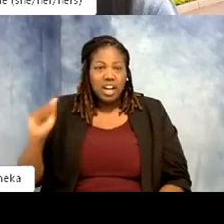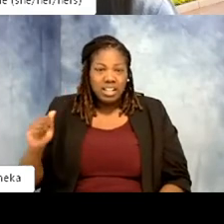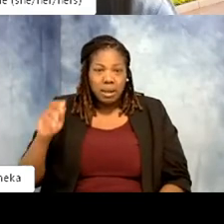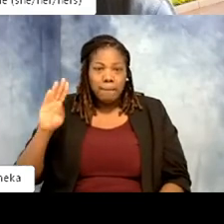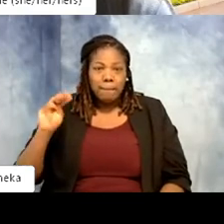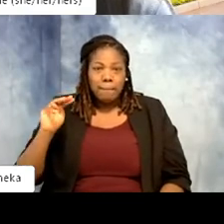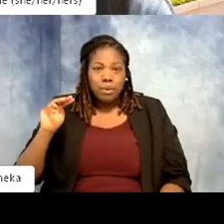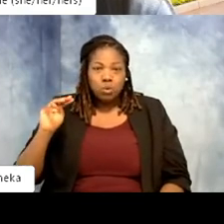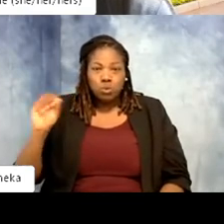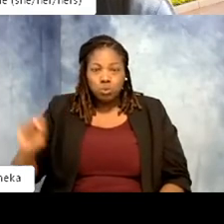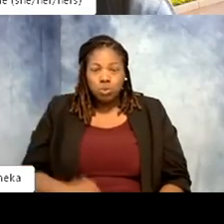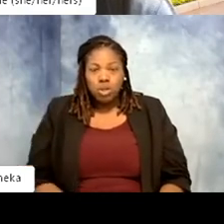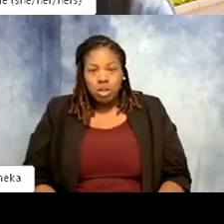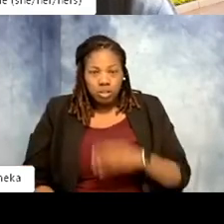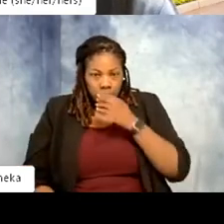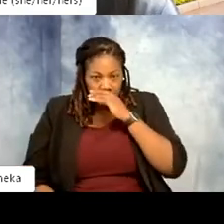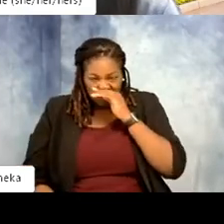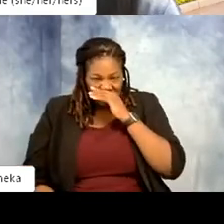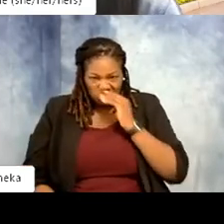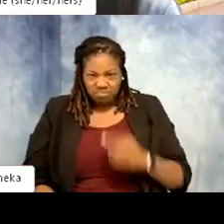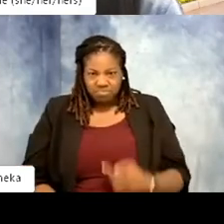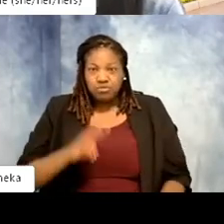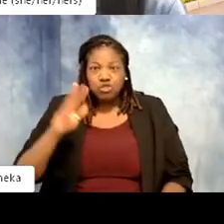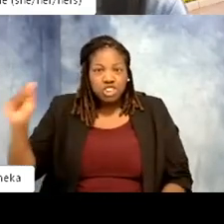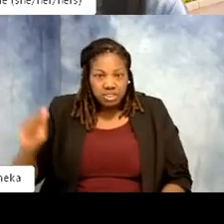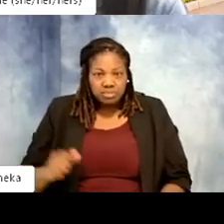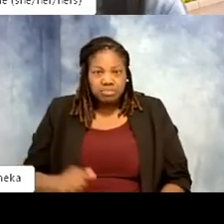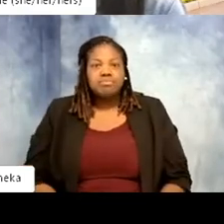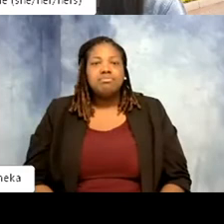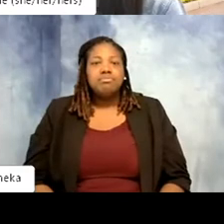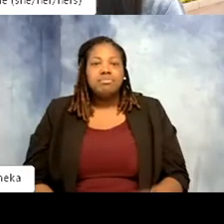Let's see we had Benjamin from Virginia, Isabel from California,